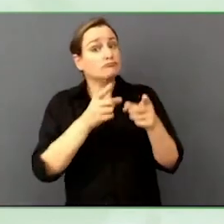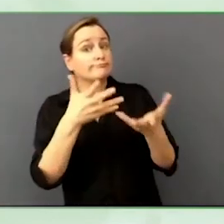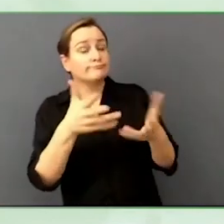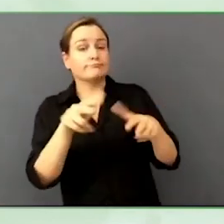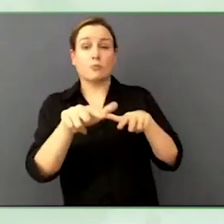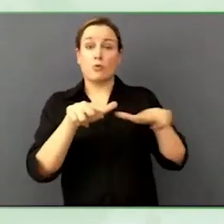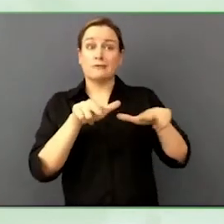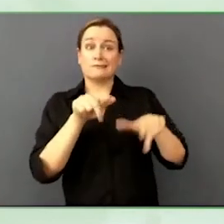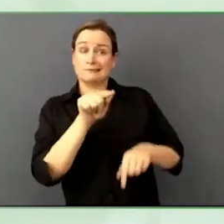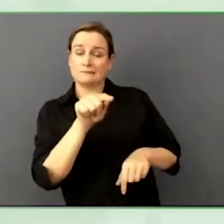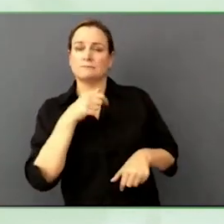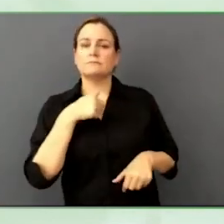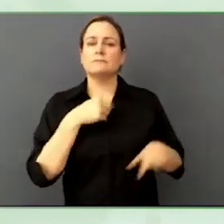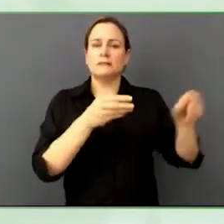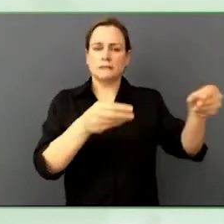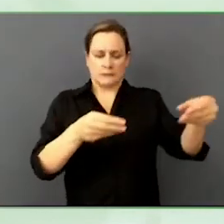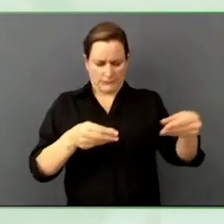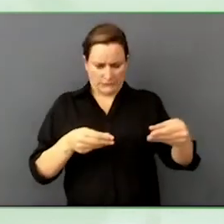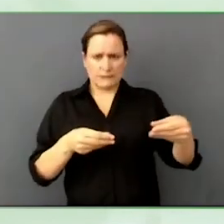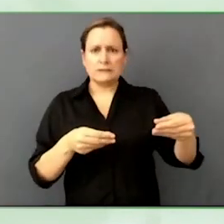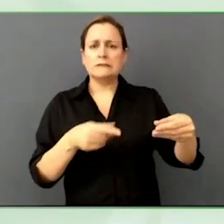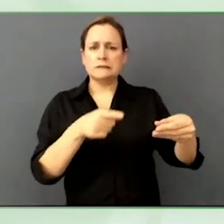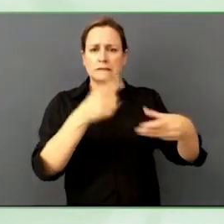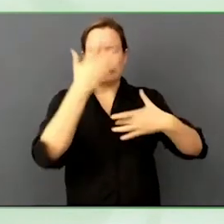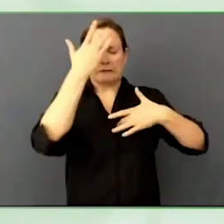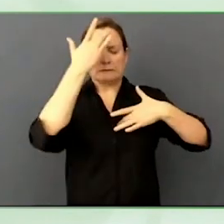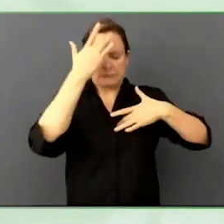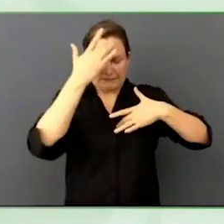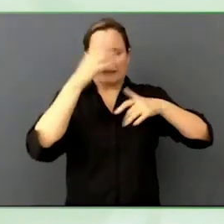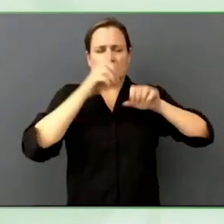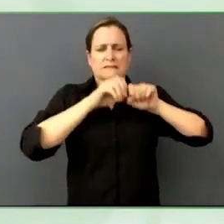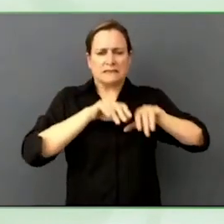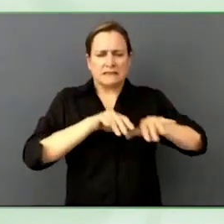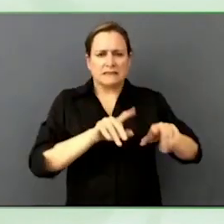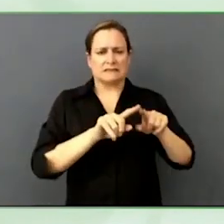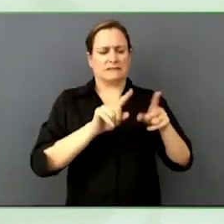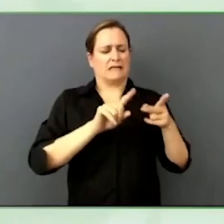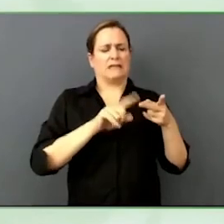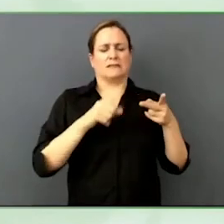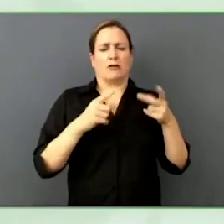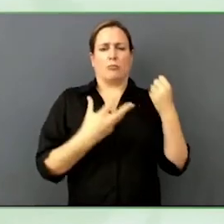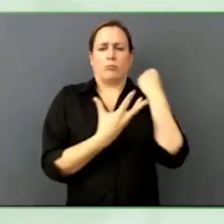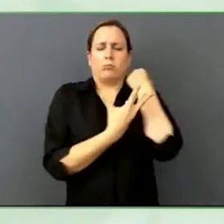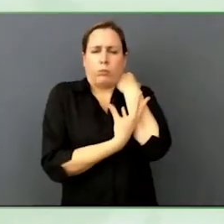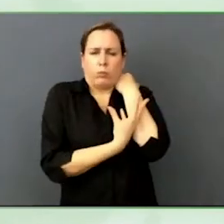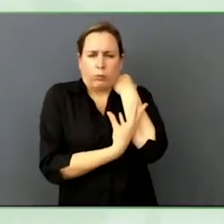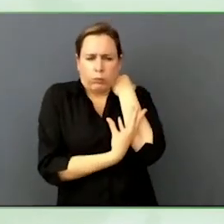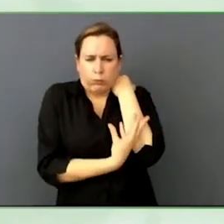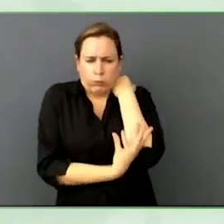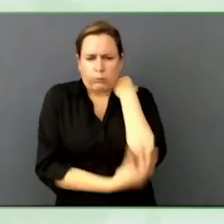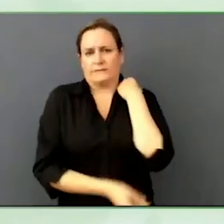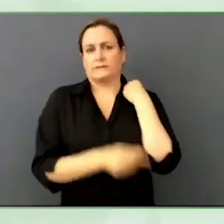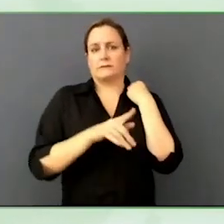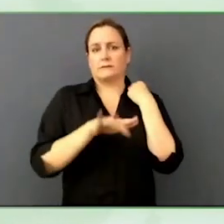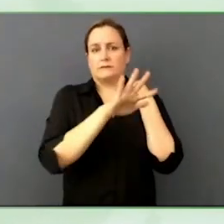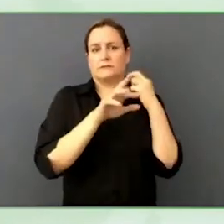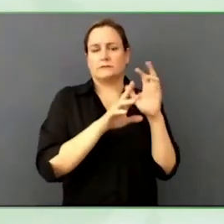reports to find the economic impact, that takes a long time. What company do you know who will say, I have a new idea, let's go to